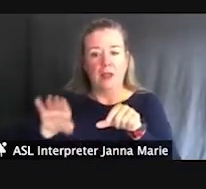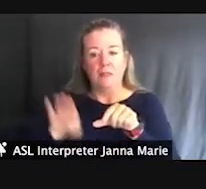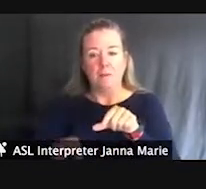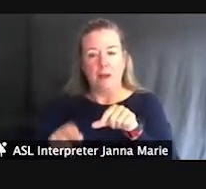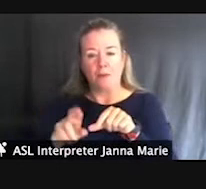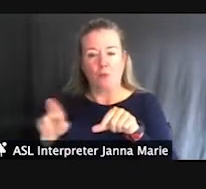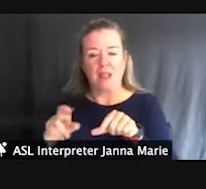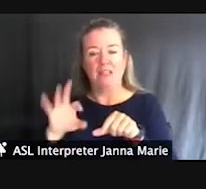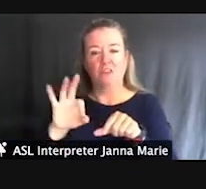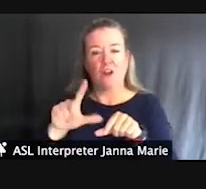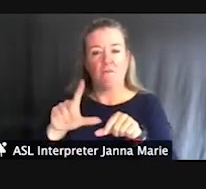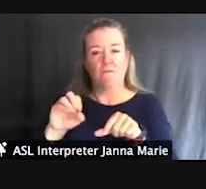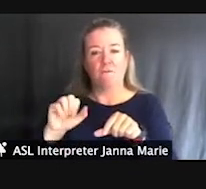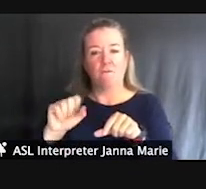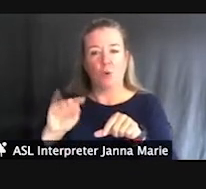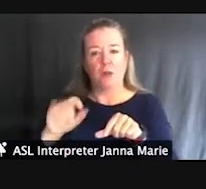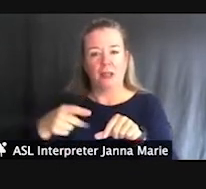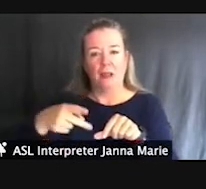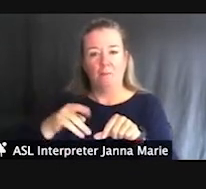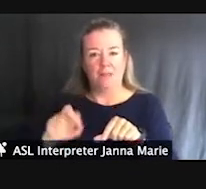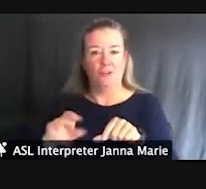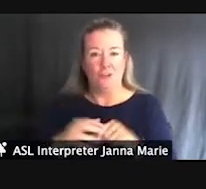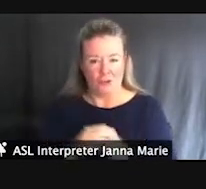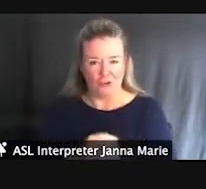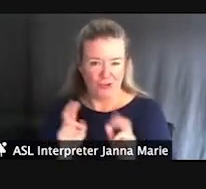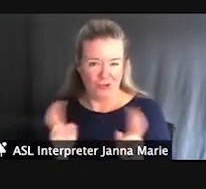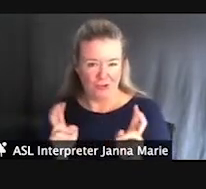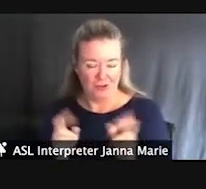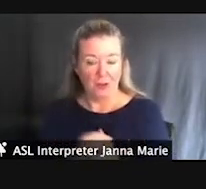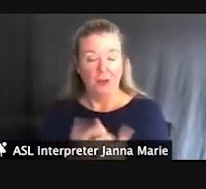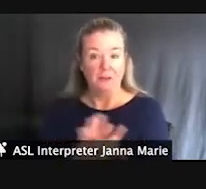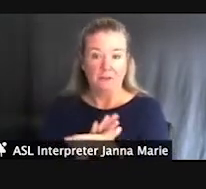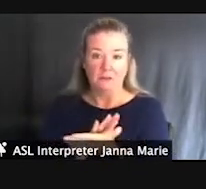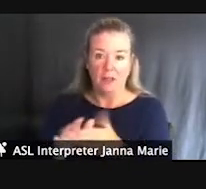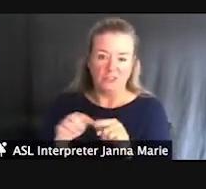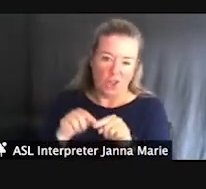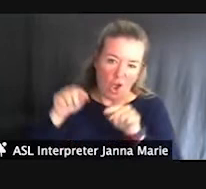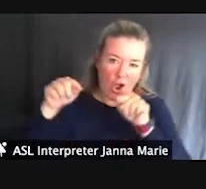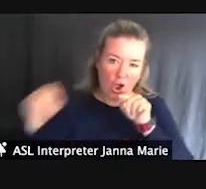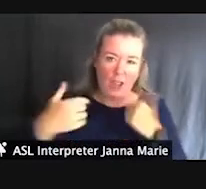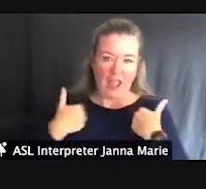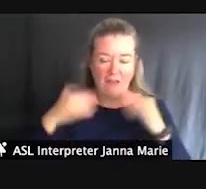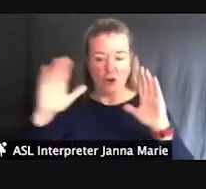And what's nice about this is it’s a, it's nice and long, so it really provides a great way for folks staging to get on and off boats.